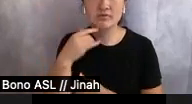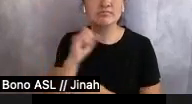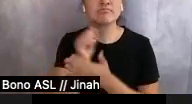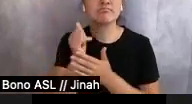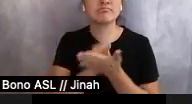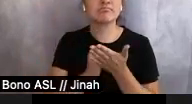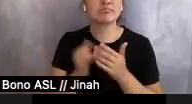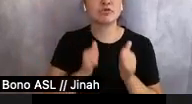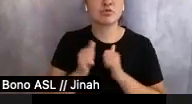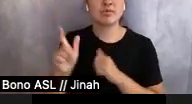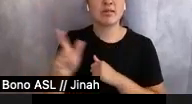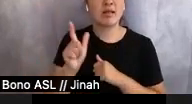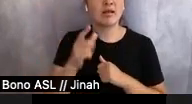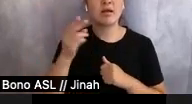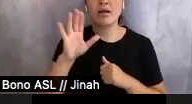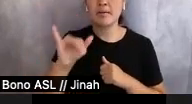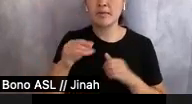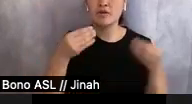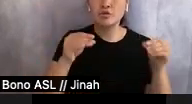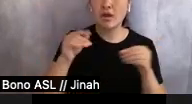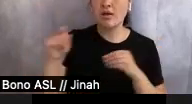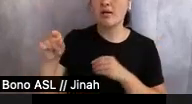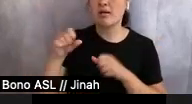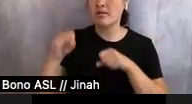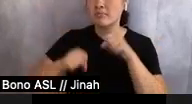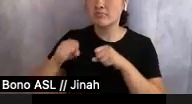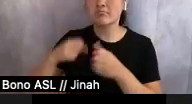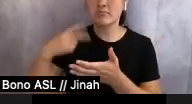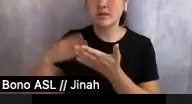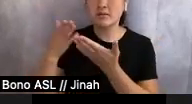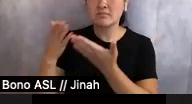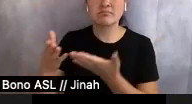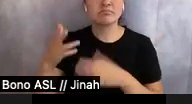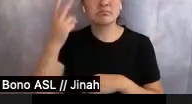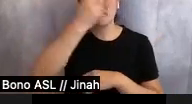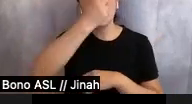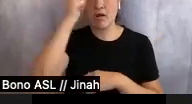the bike shop, even the dance studio. The park was still there. Miss Temple City was now Miss